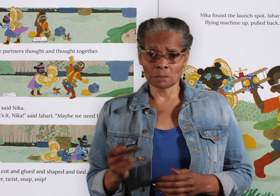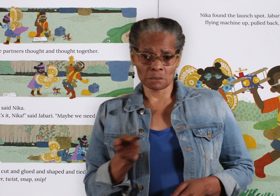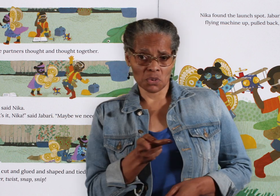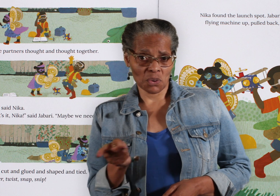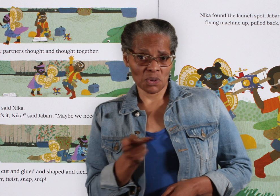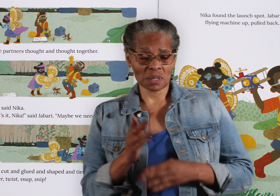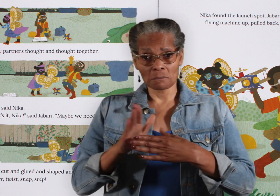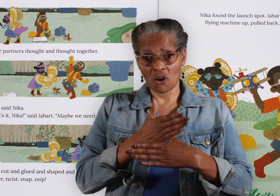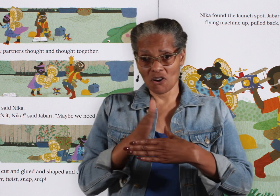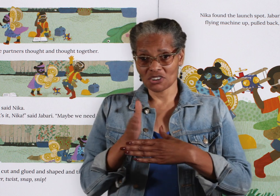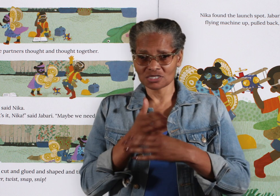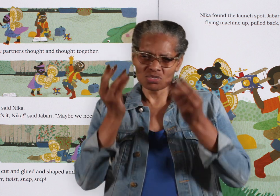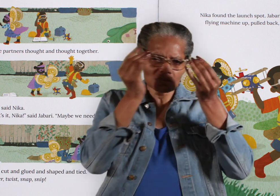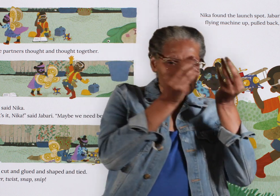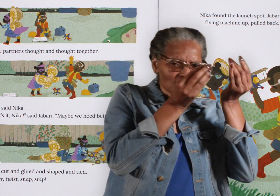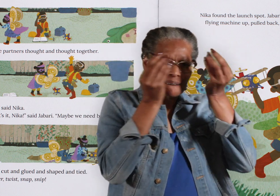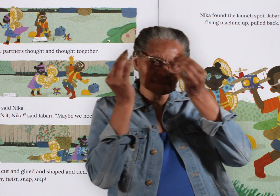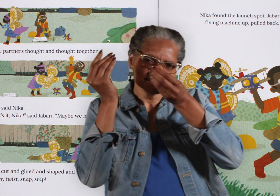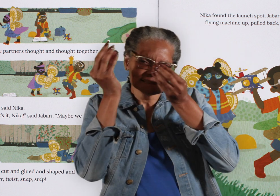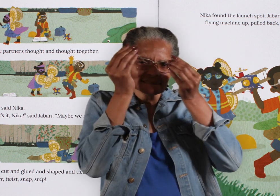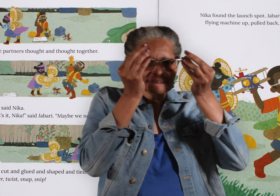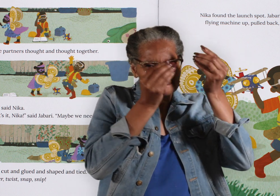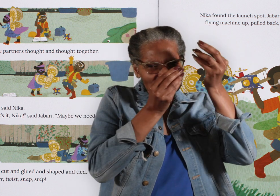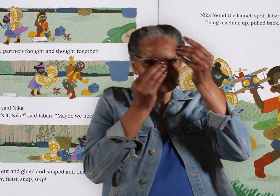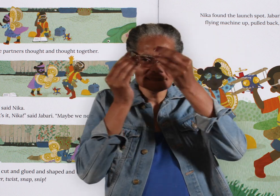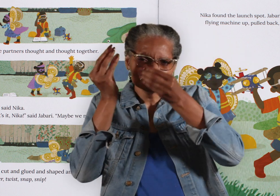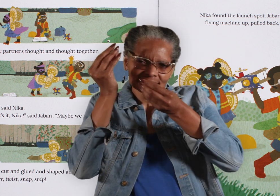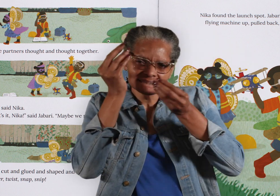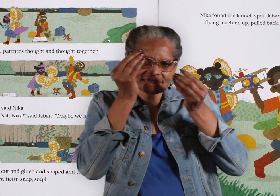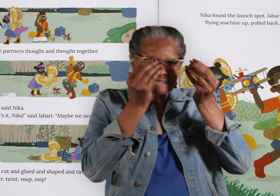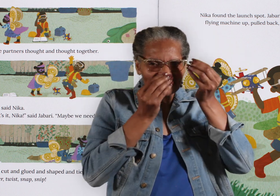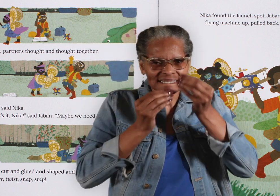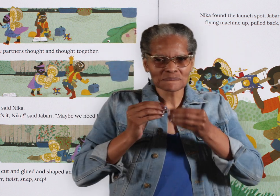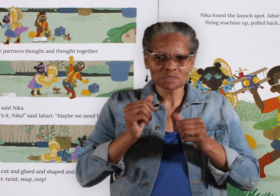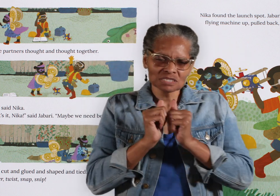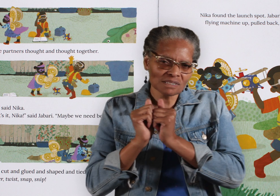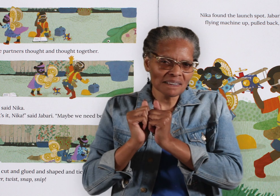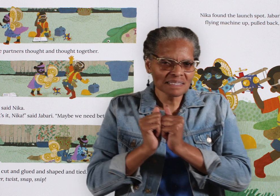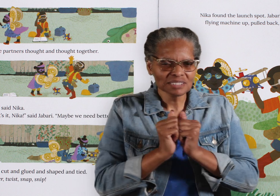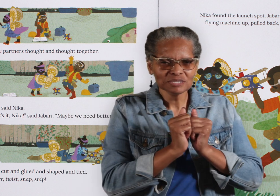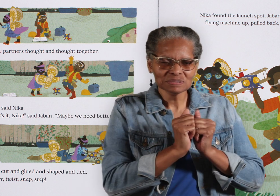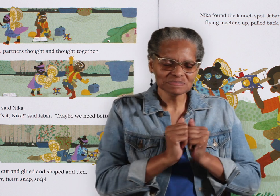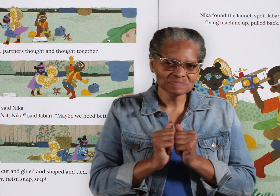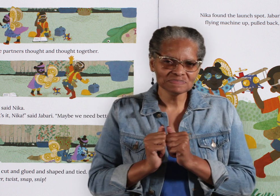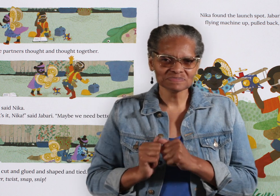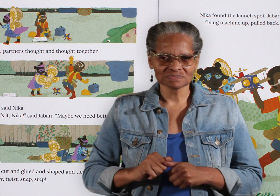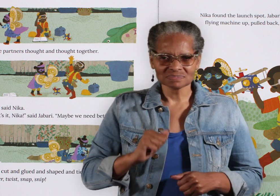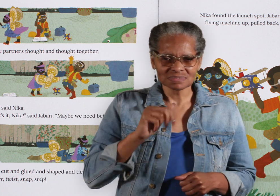The partners thought and thought together.